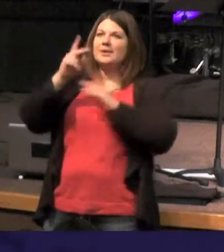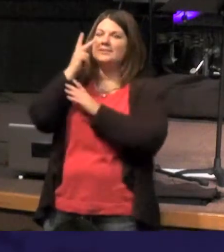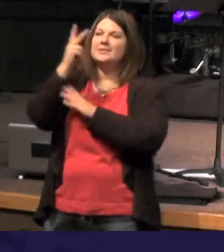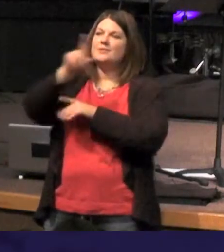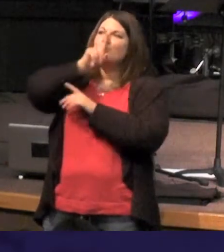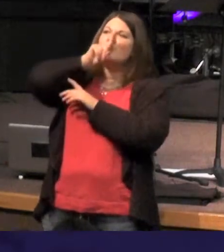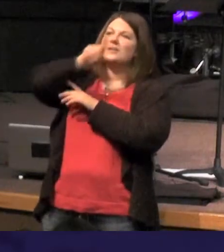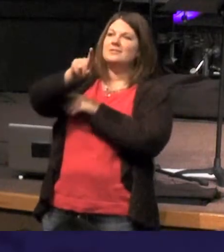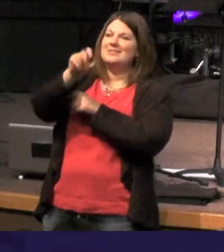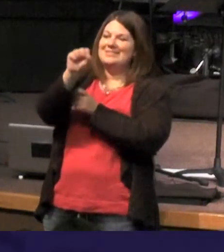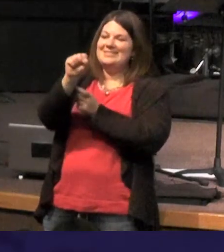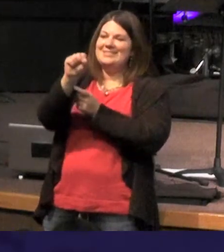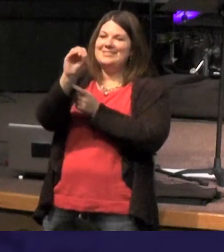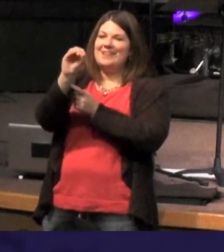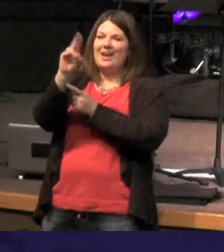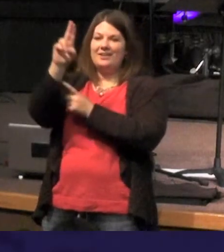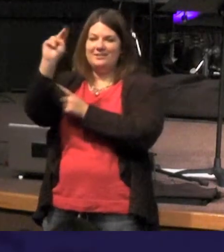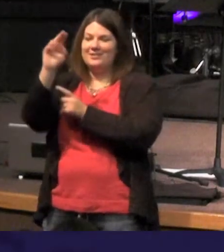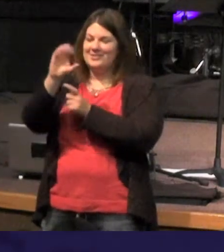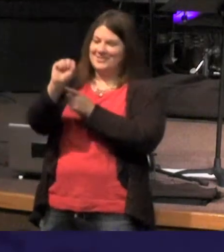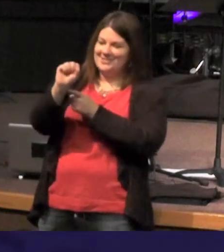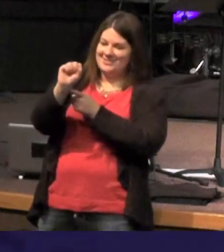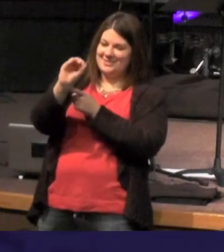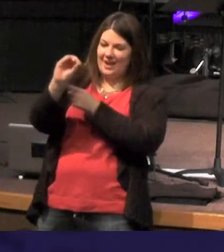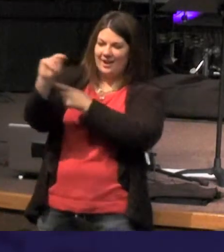s-o-n and here's what we learn